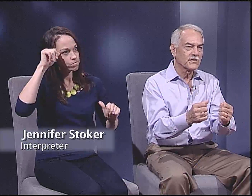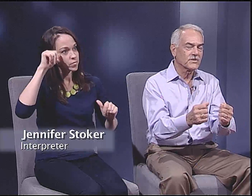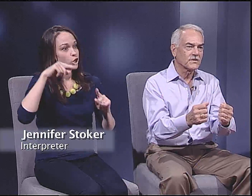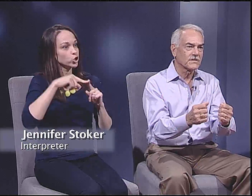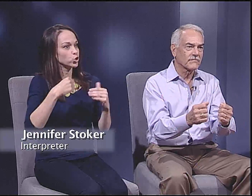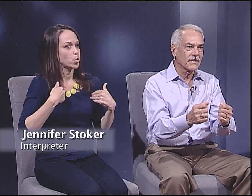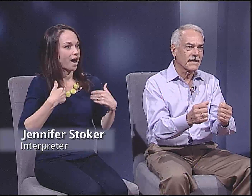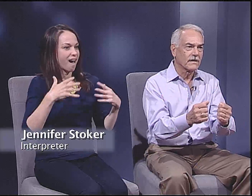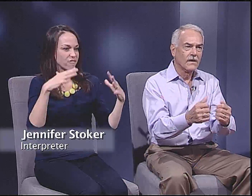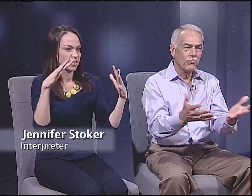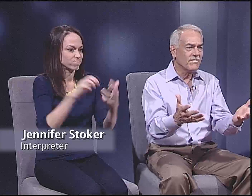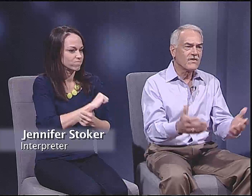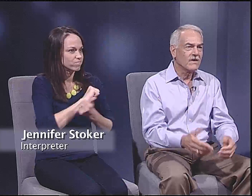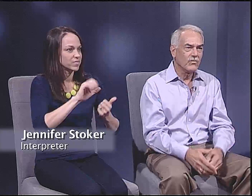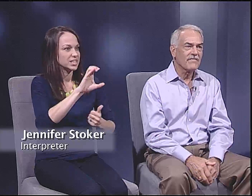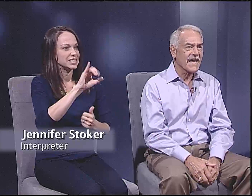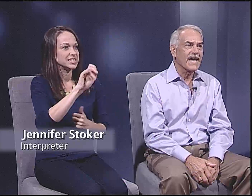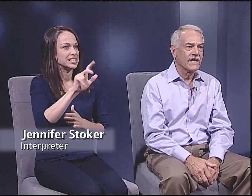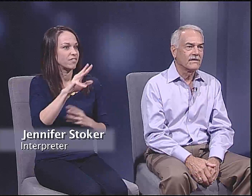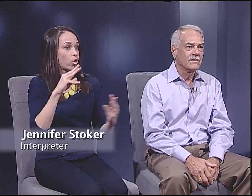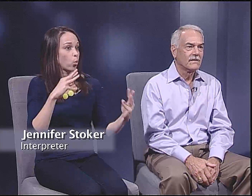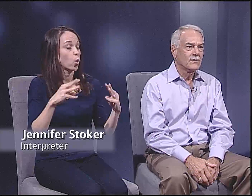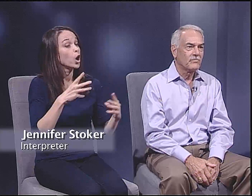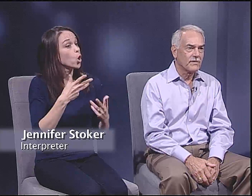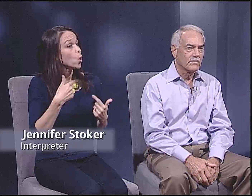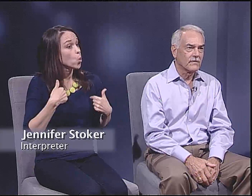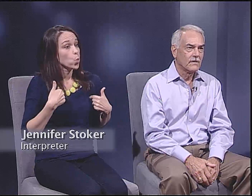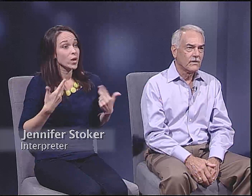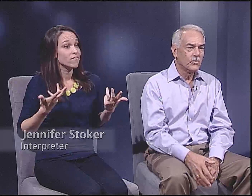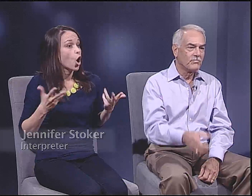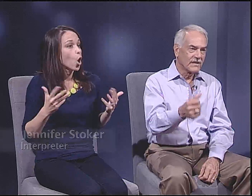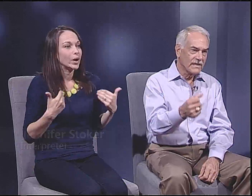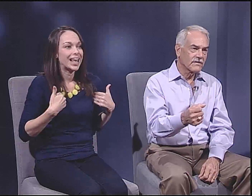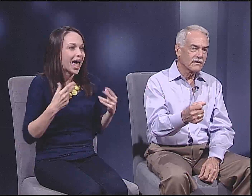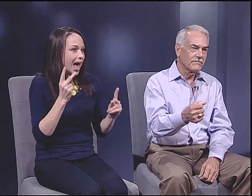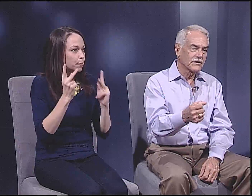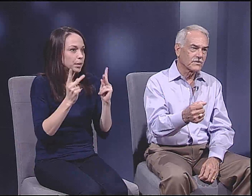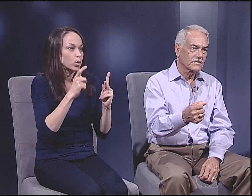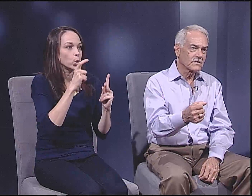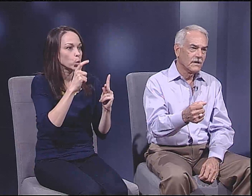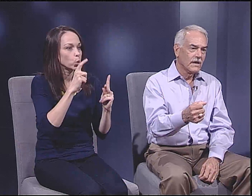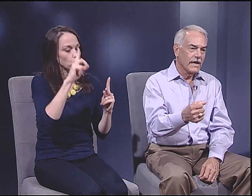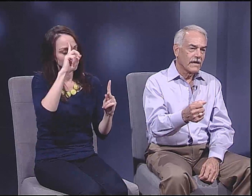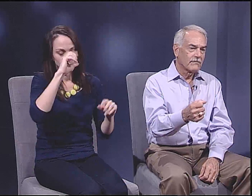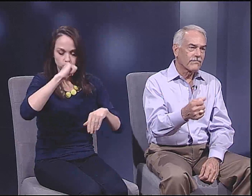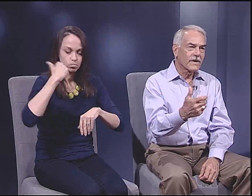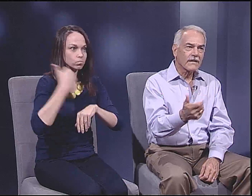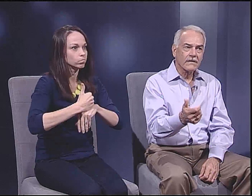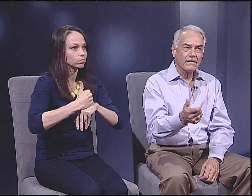nation has ever had. We've had people who believed in convictions and frankly,